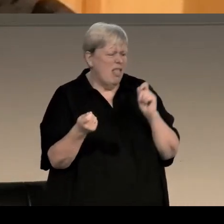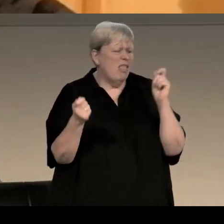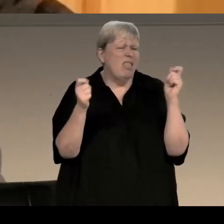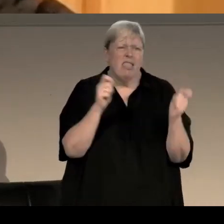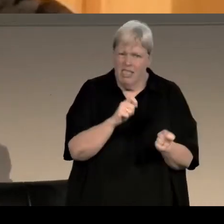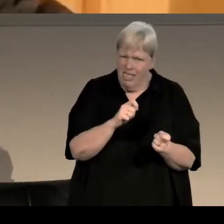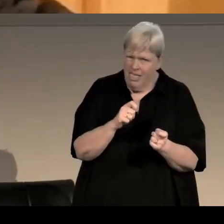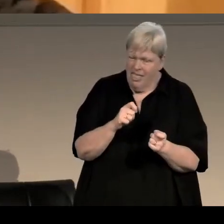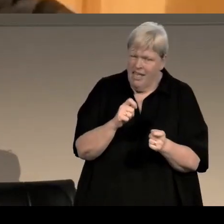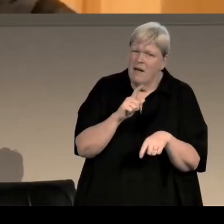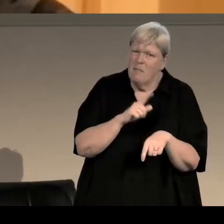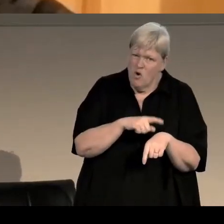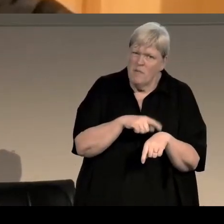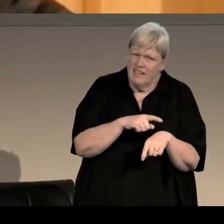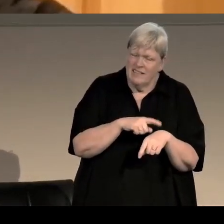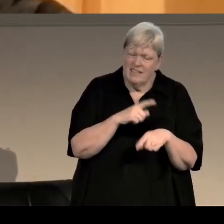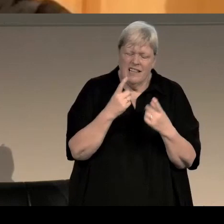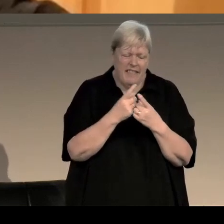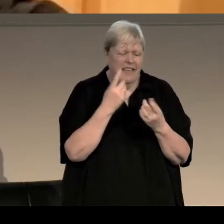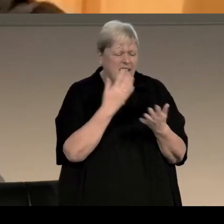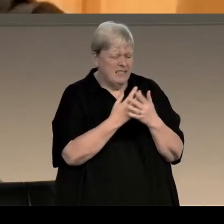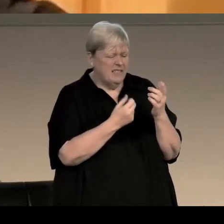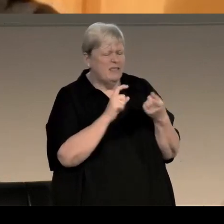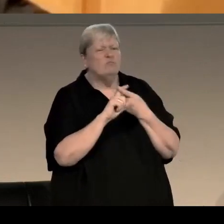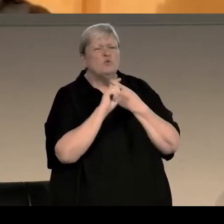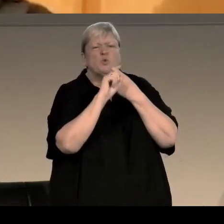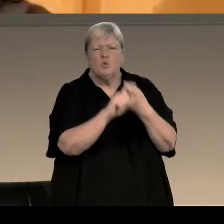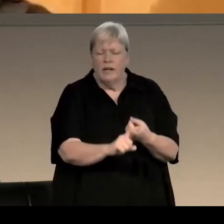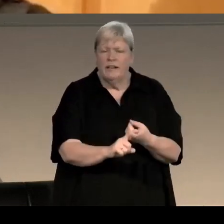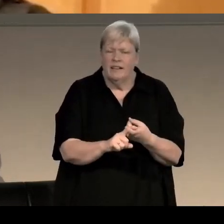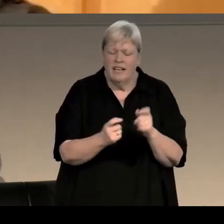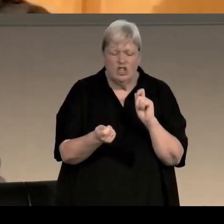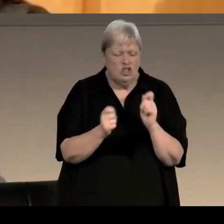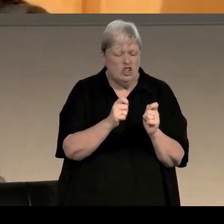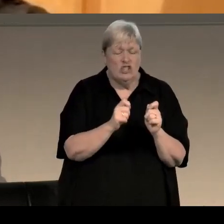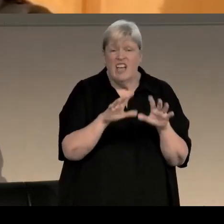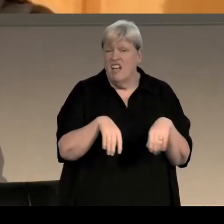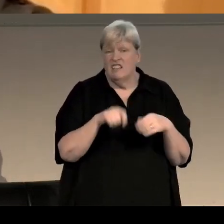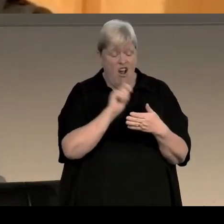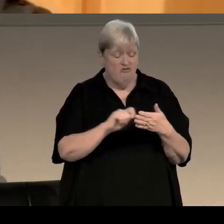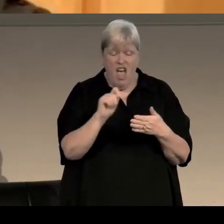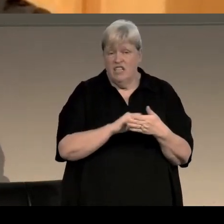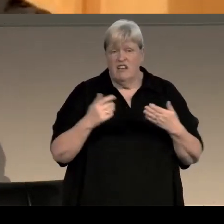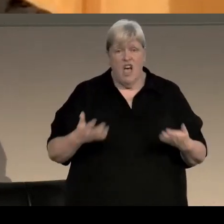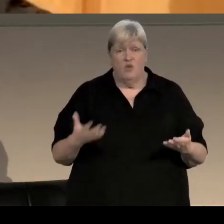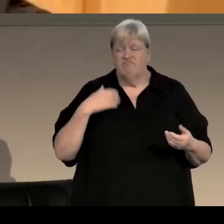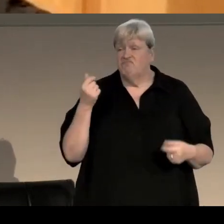so it's moments where things really hinge on. And I just start writing it now, and I think it's -